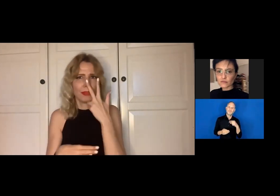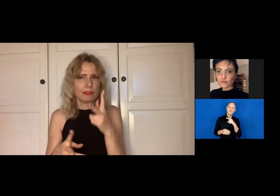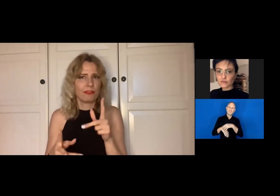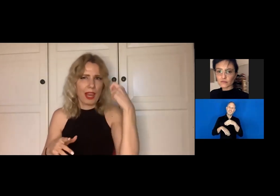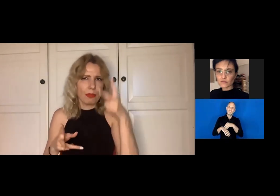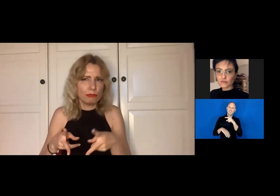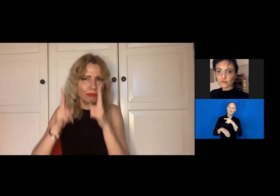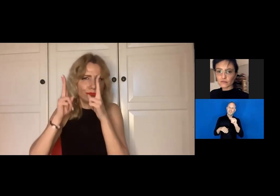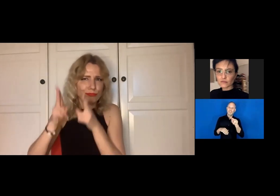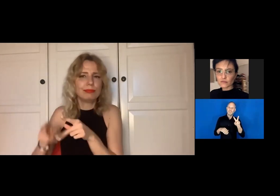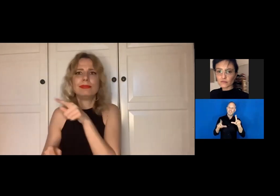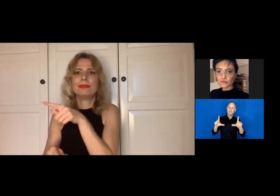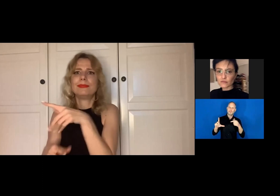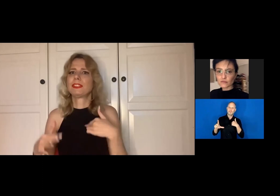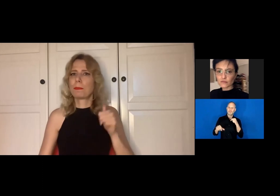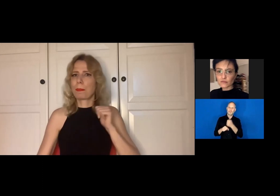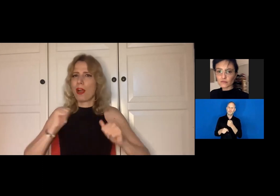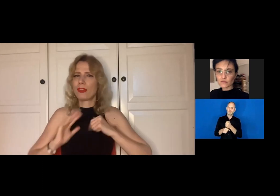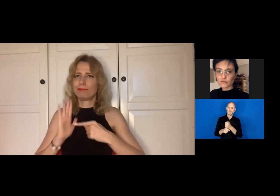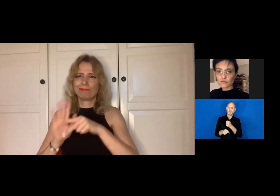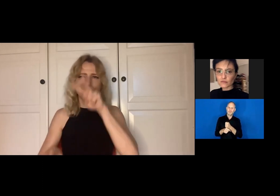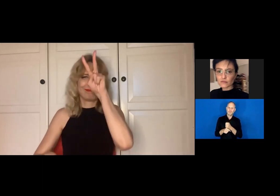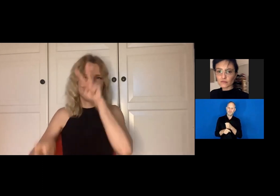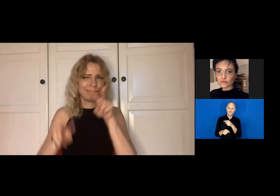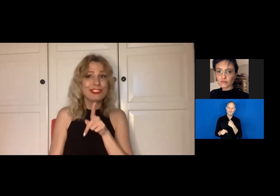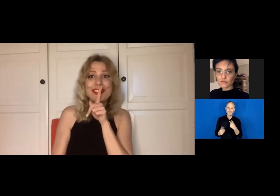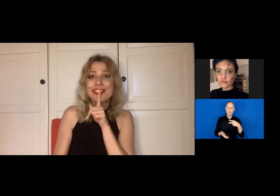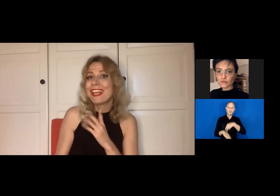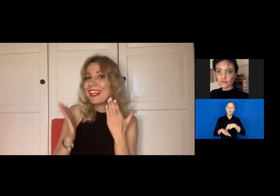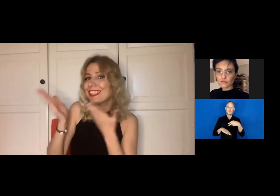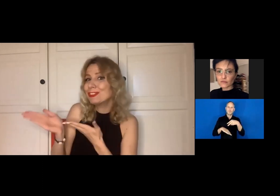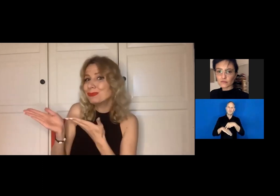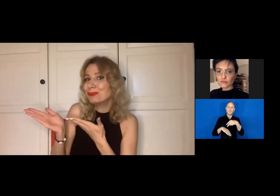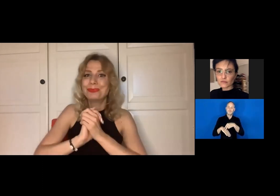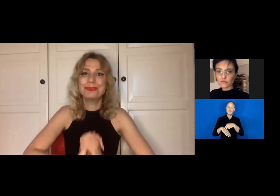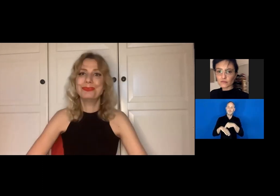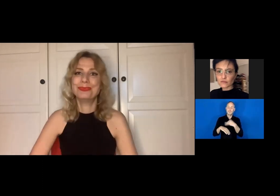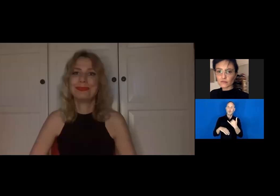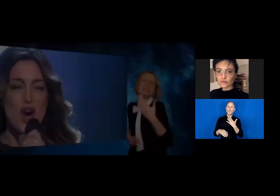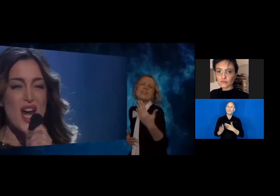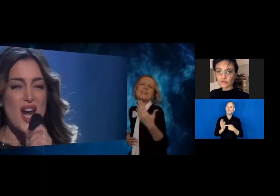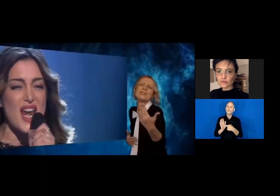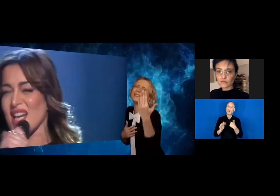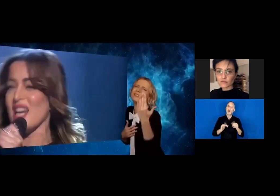because I have prepared a few different performances from the Eurovision Song Contest. Please enjoy.